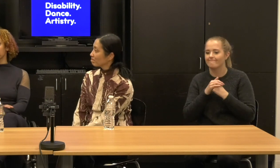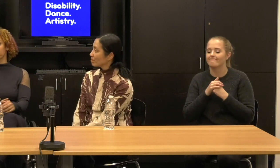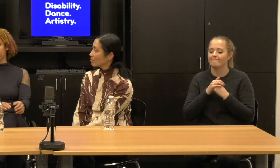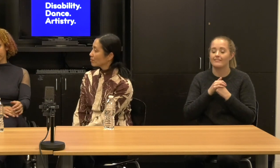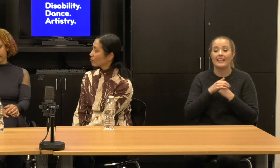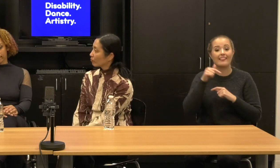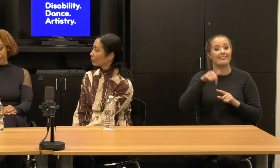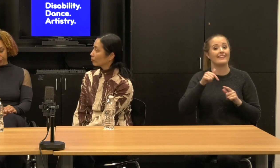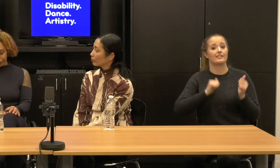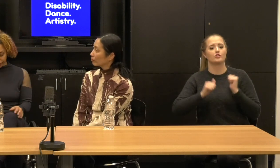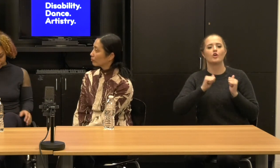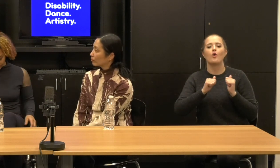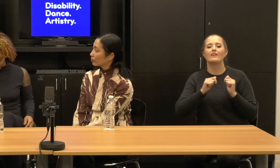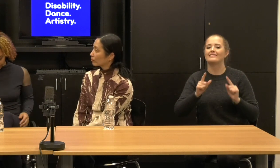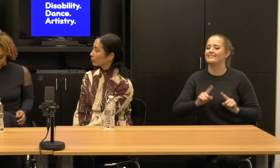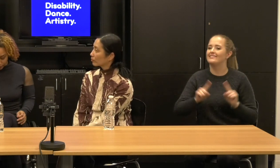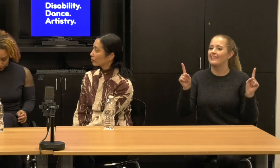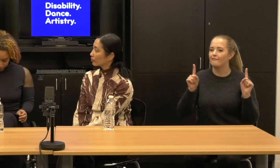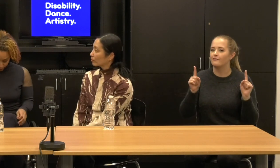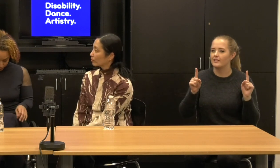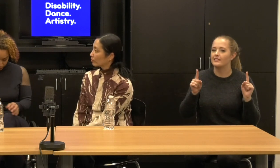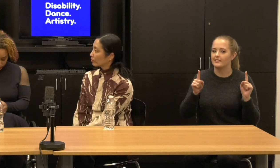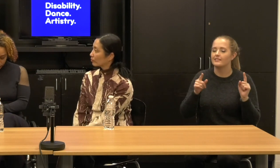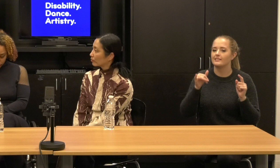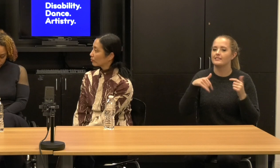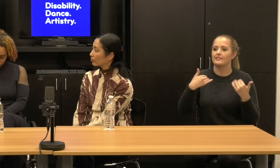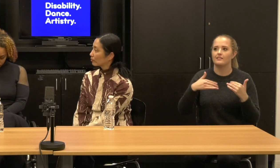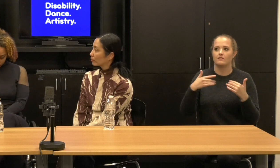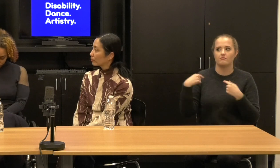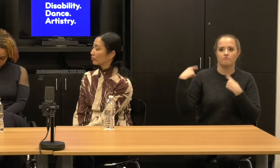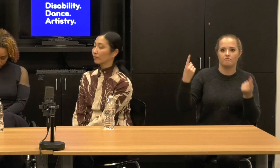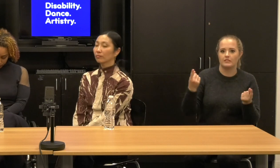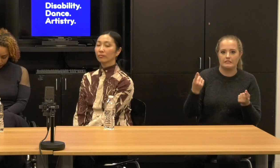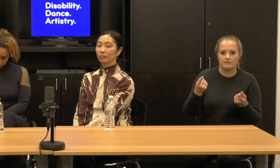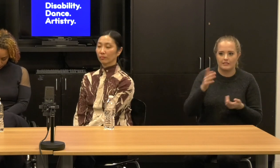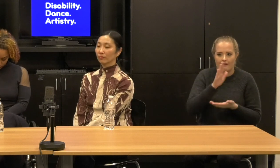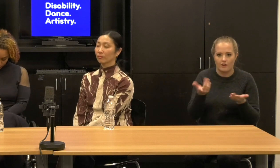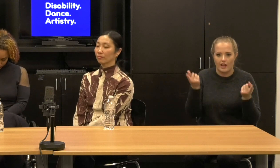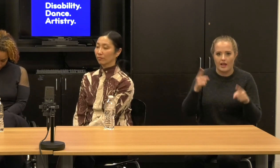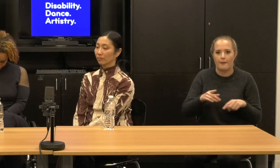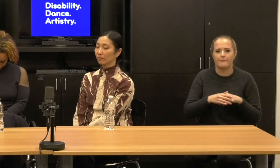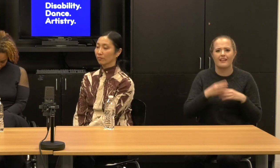not done, which is to just think about dance a disability and race and gender and queerness